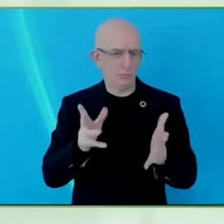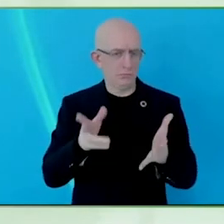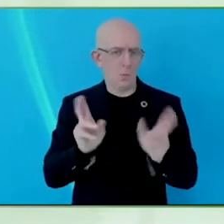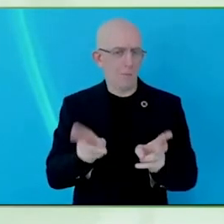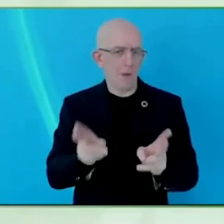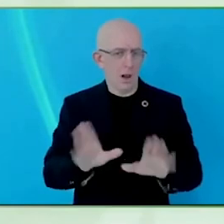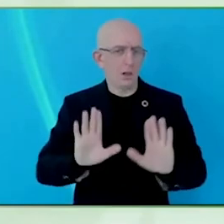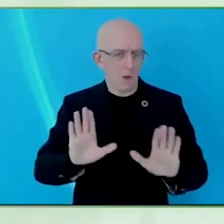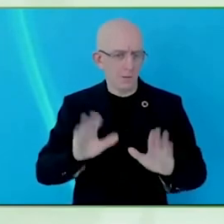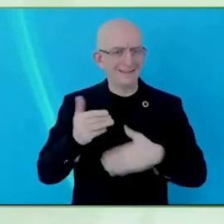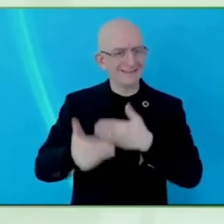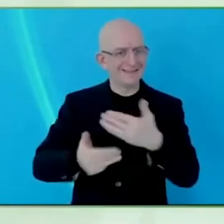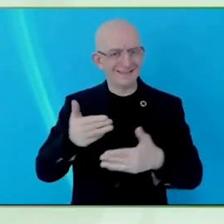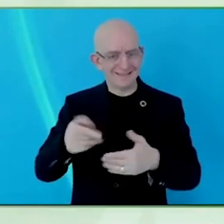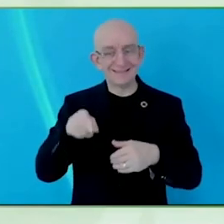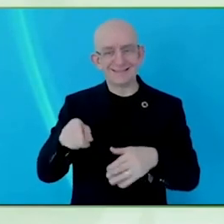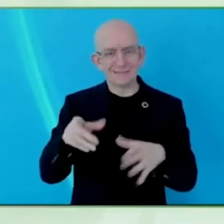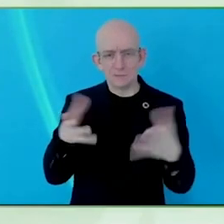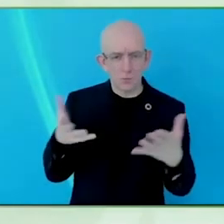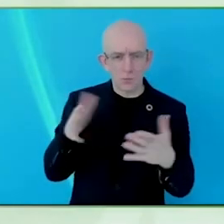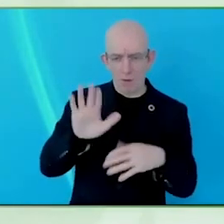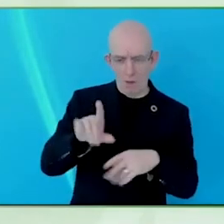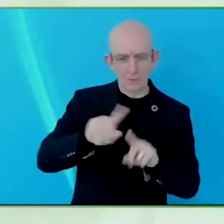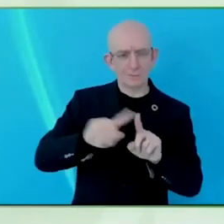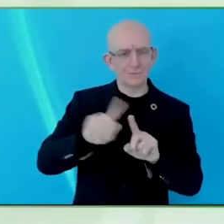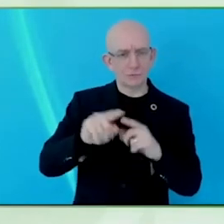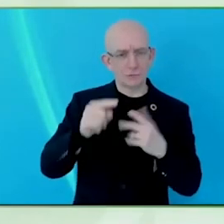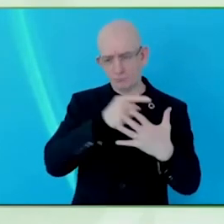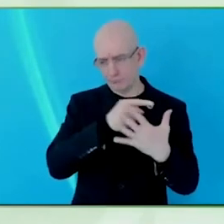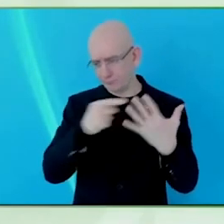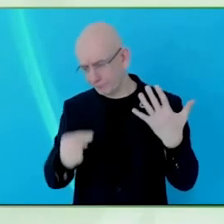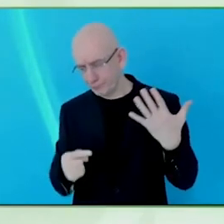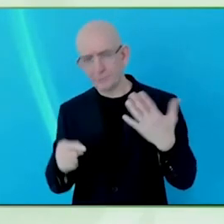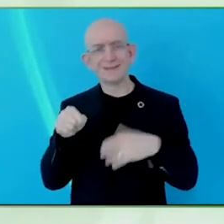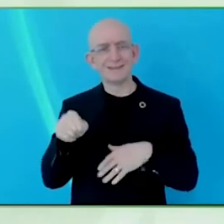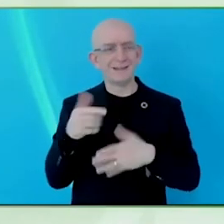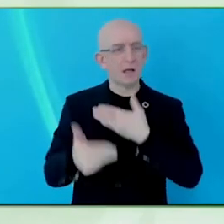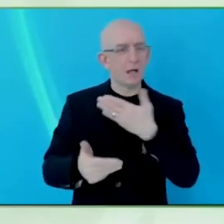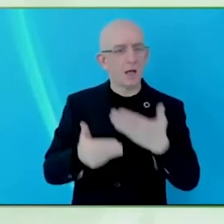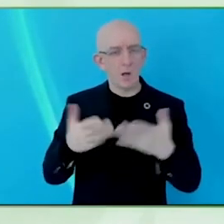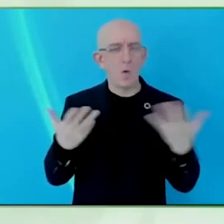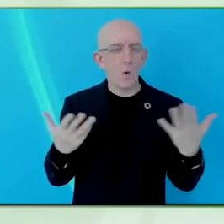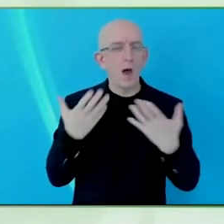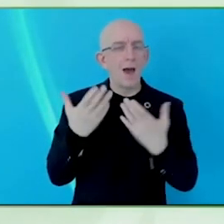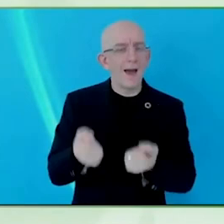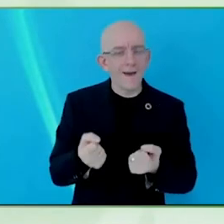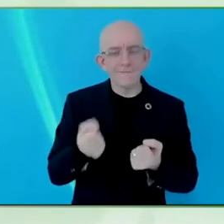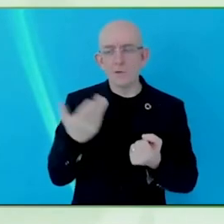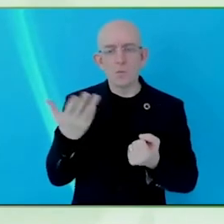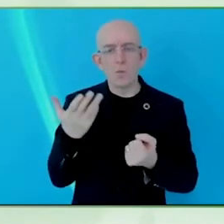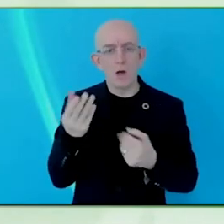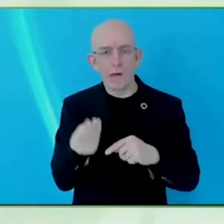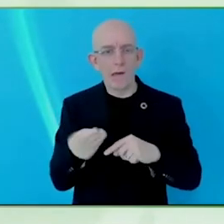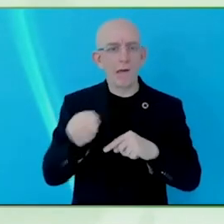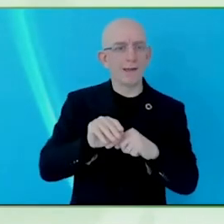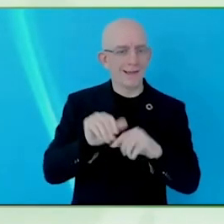Because we know we are not going to get it all right.equally the community leaders are going to be incredibly important not just for